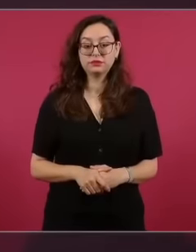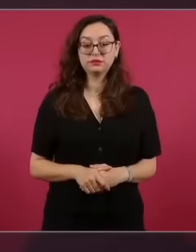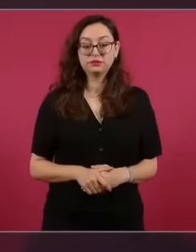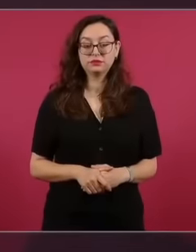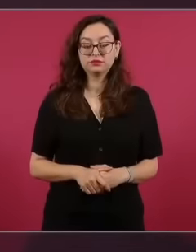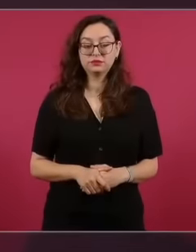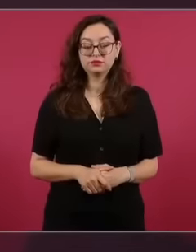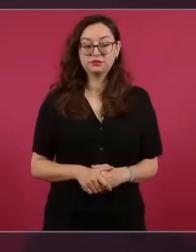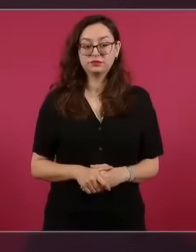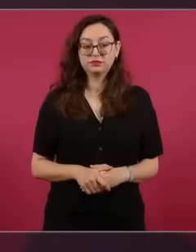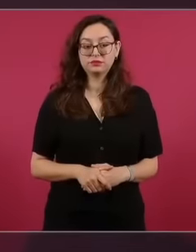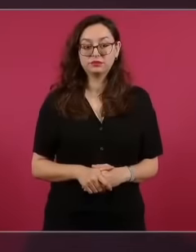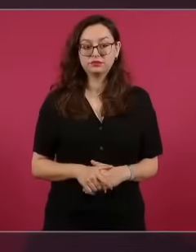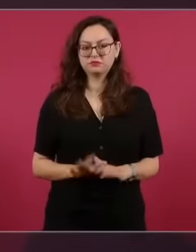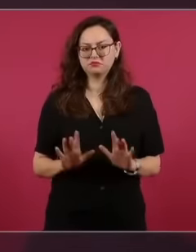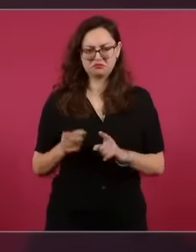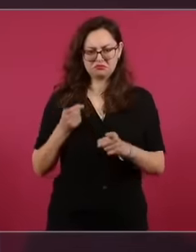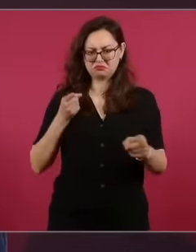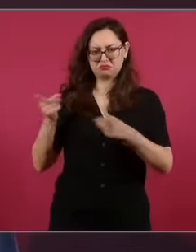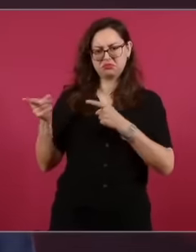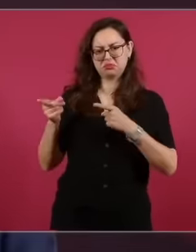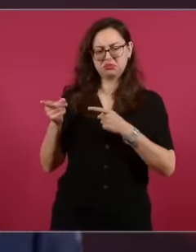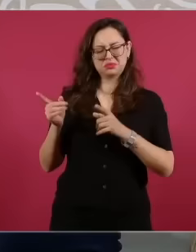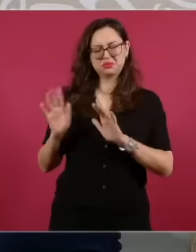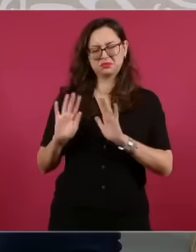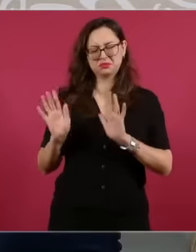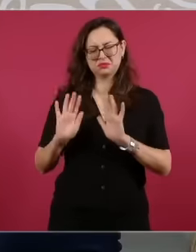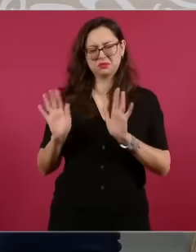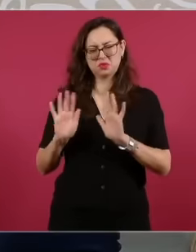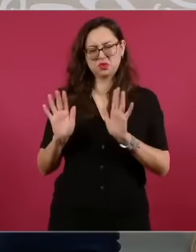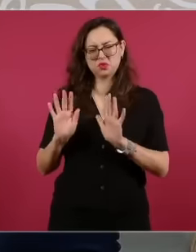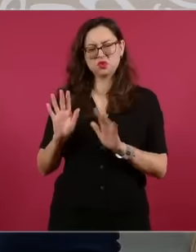it to be seen as a provocation, but without that I'm going to want to